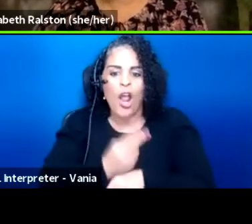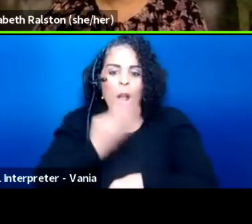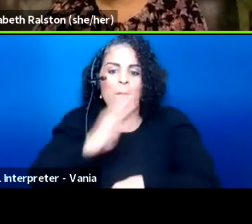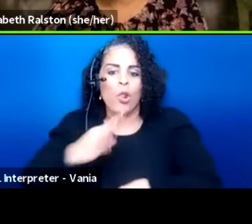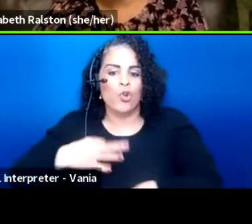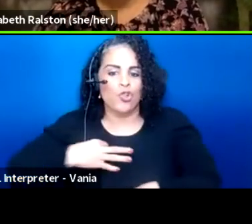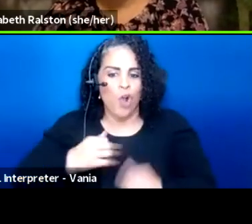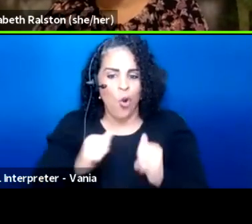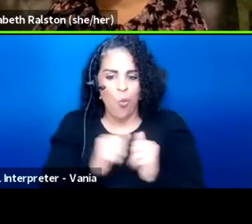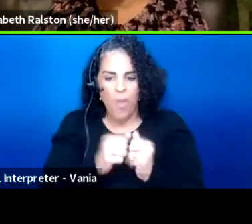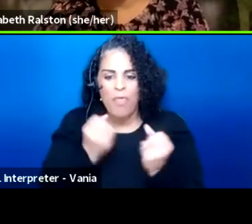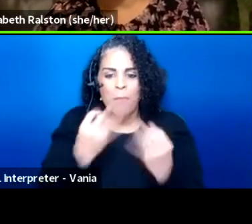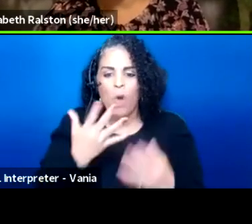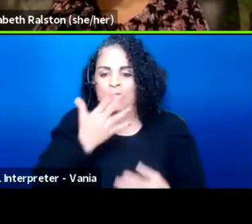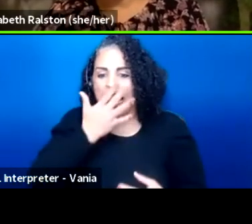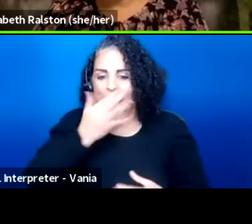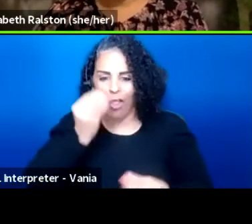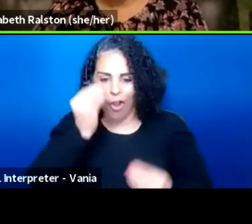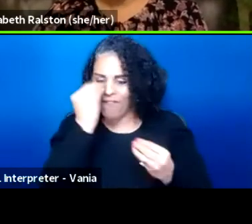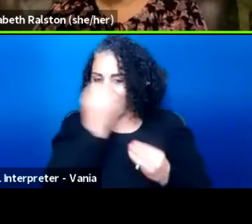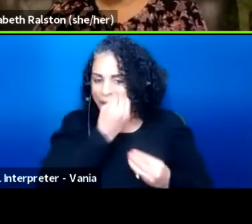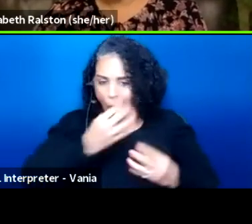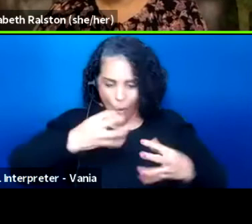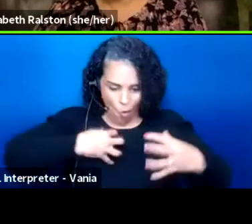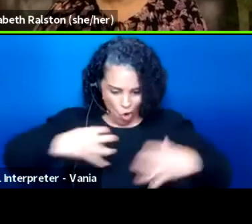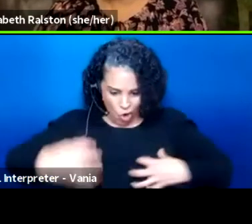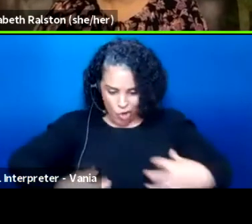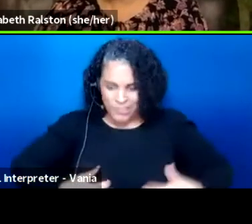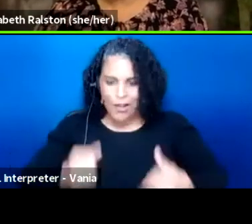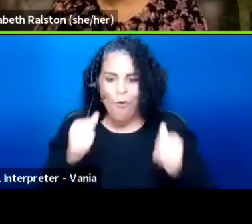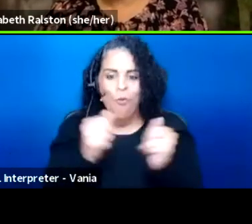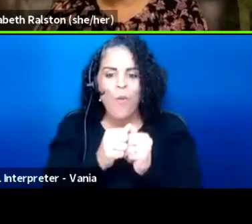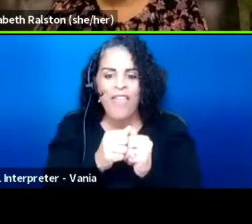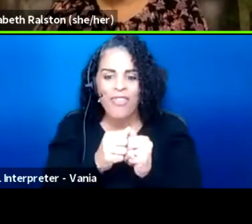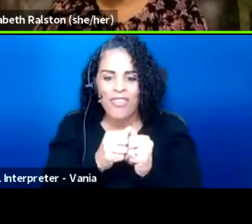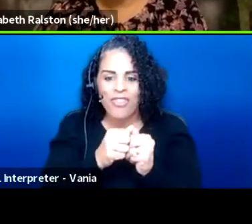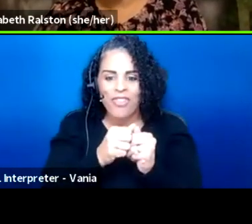with multi-colored flowers, with a blank wall behind me